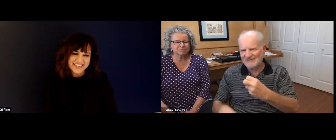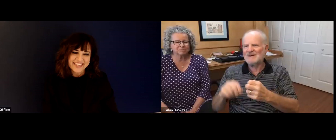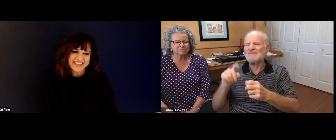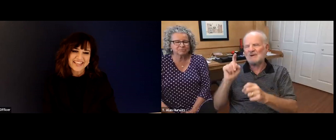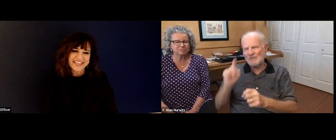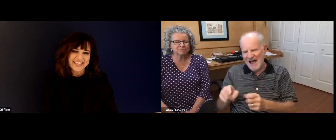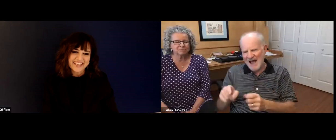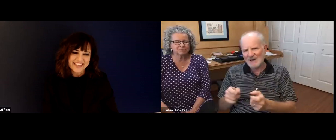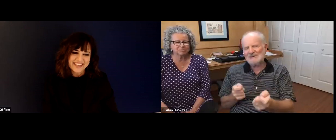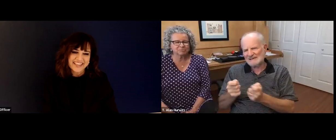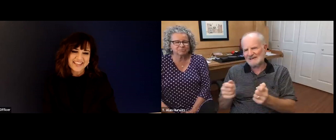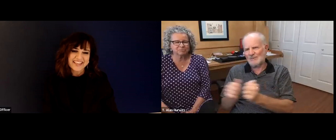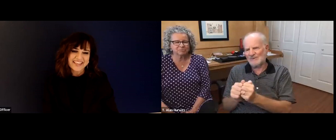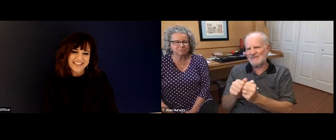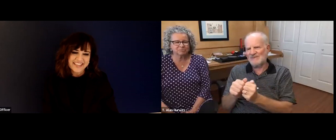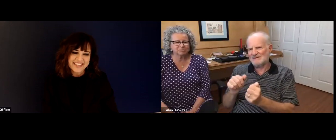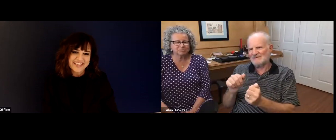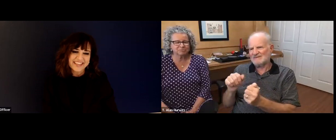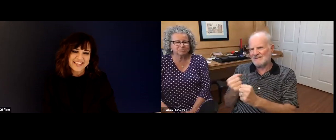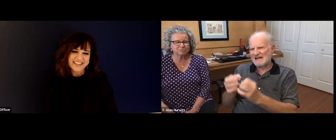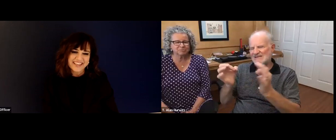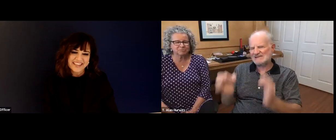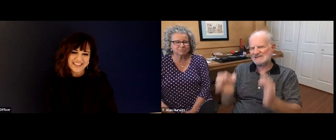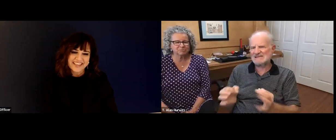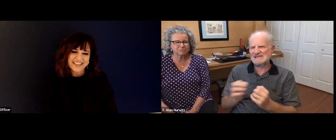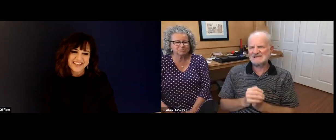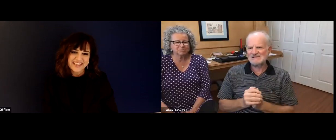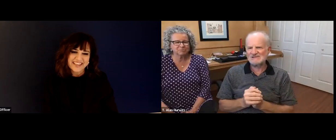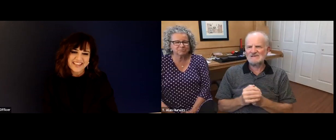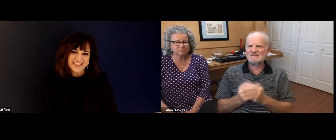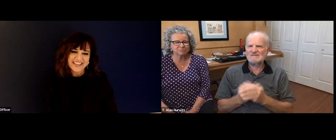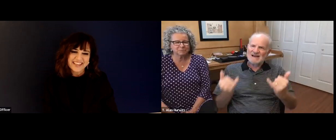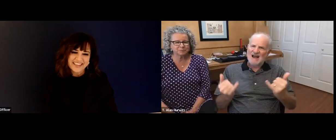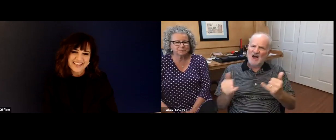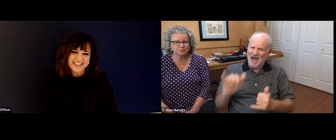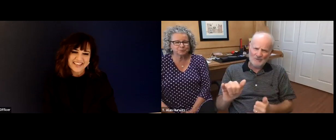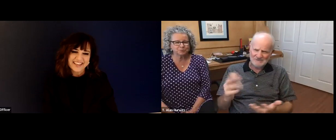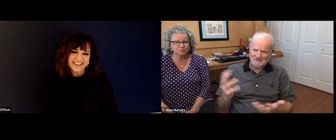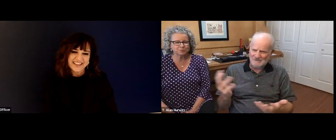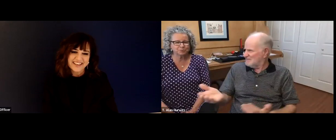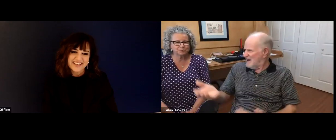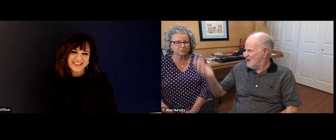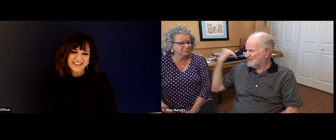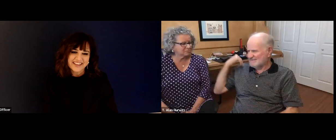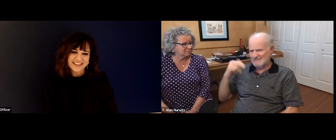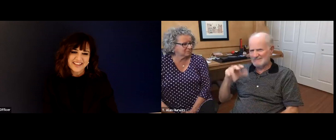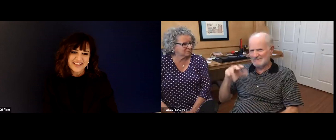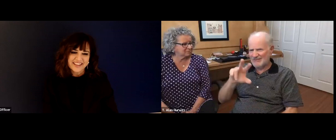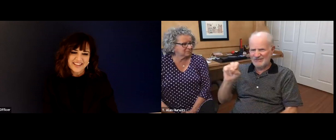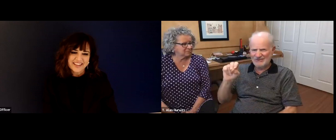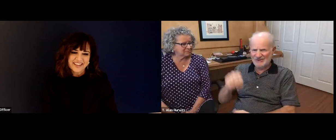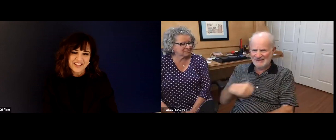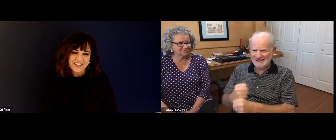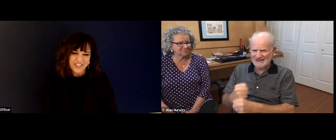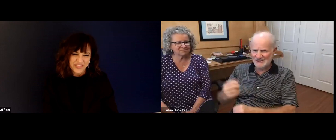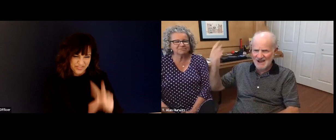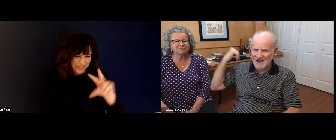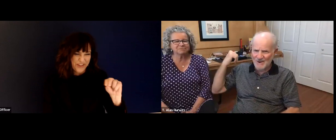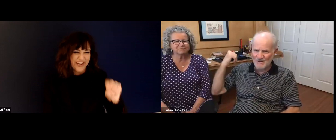program. And I knew so many of them would be upset. There was a lot of anger in the community. It was a tough time. And I had